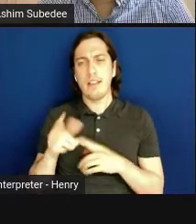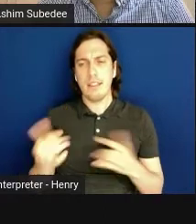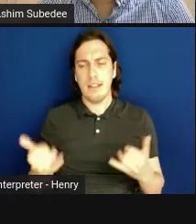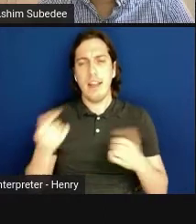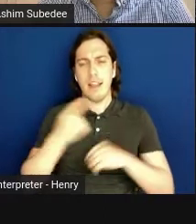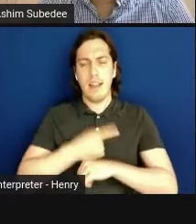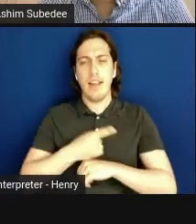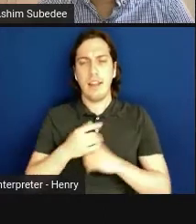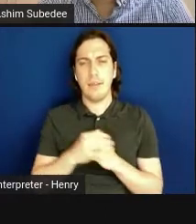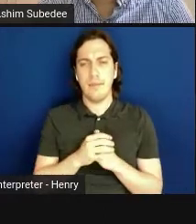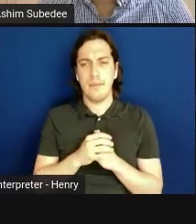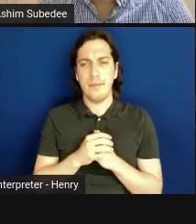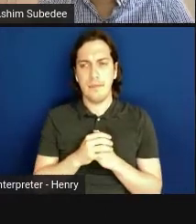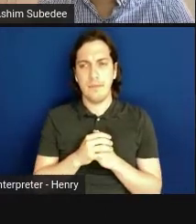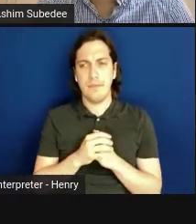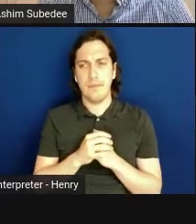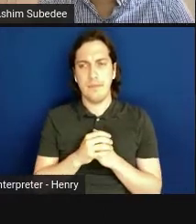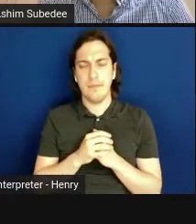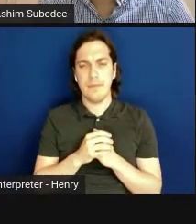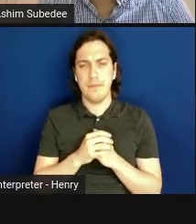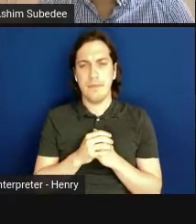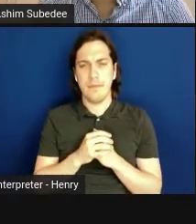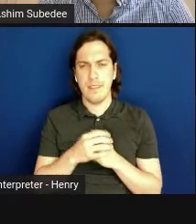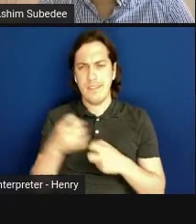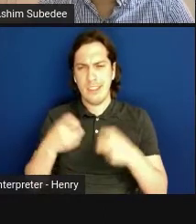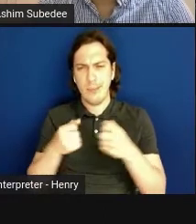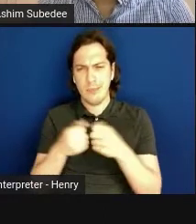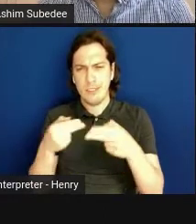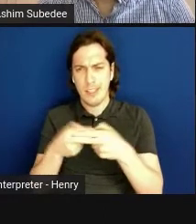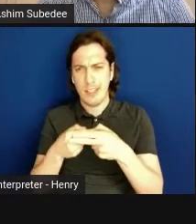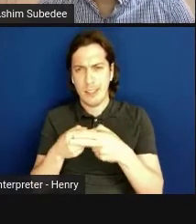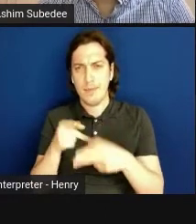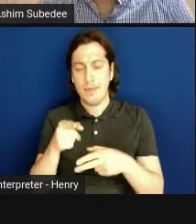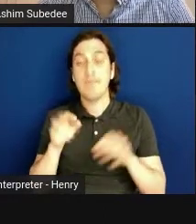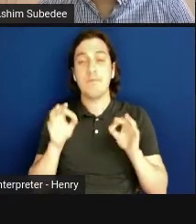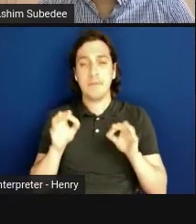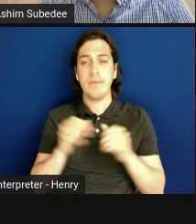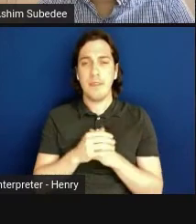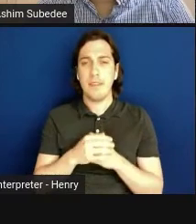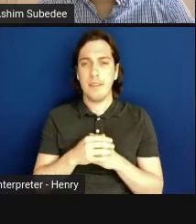There's some issue with moving the slide. Next slide, please. We have an exciting panel.